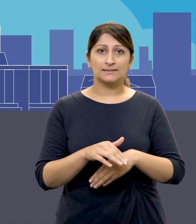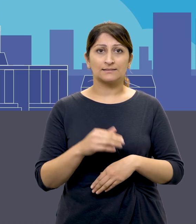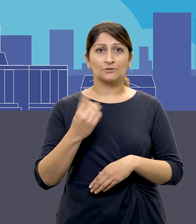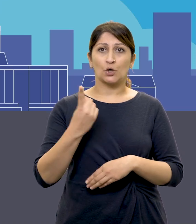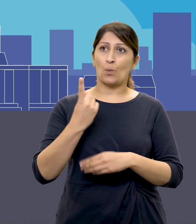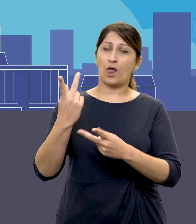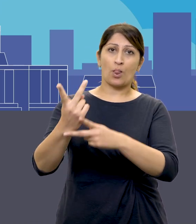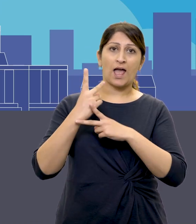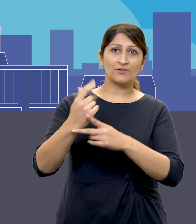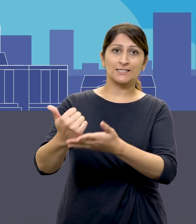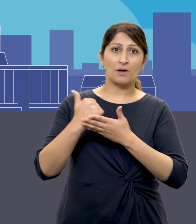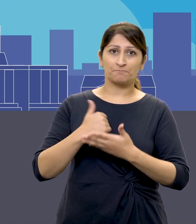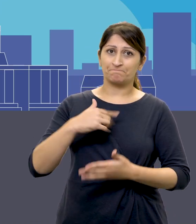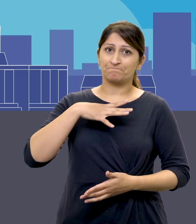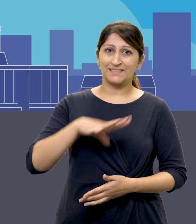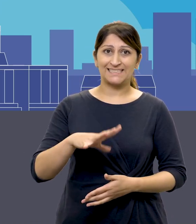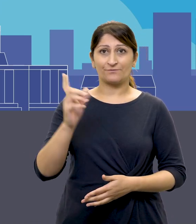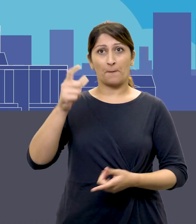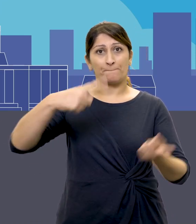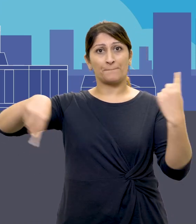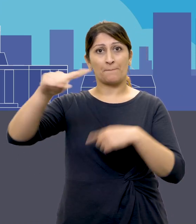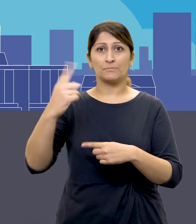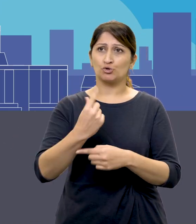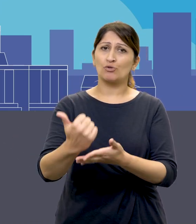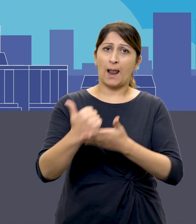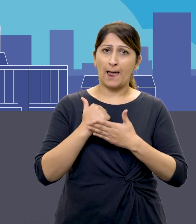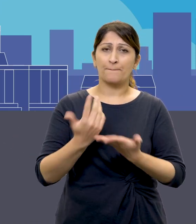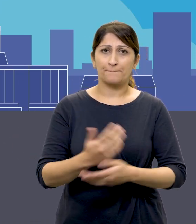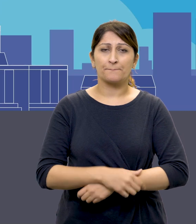someone doesn't get the care and support they need from people who should be helping them.